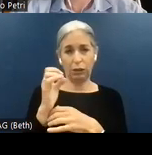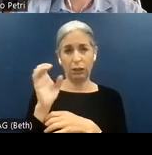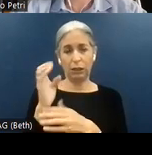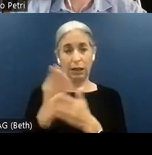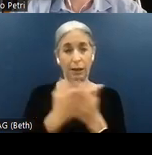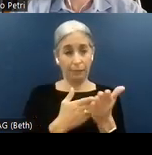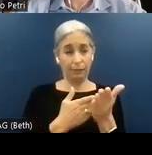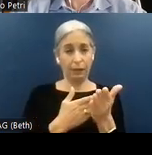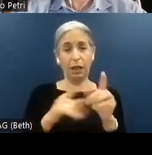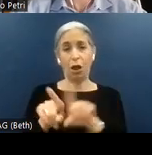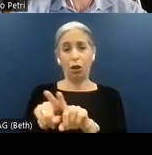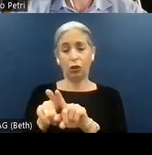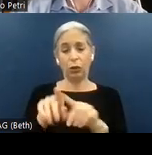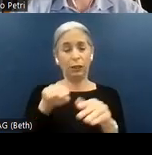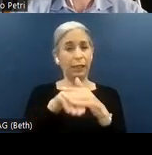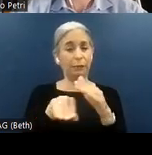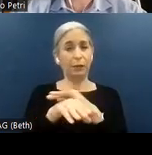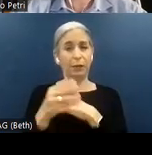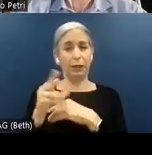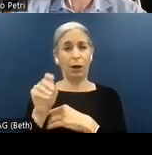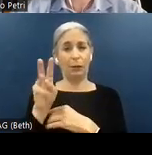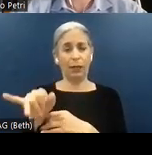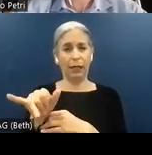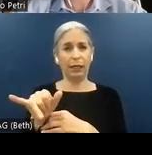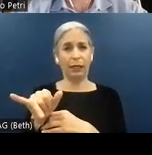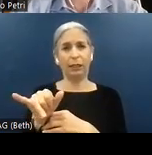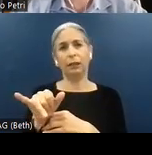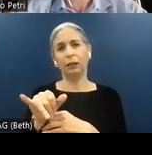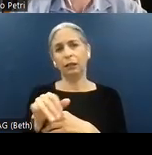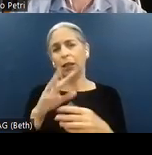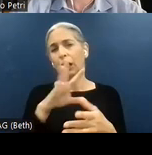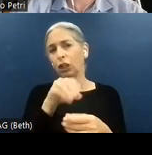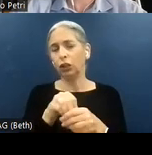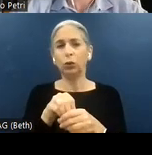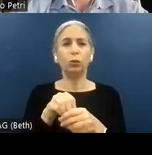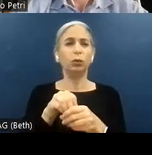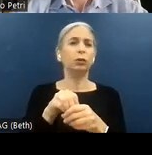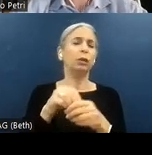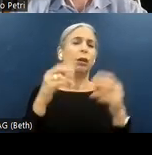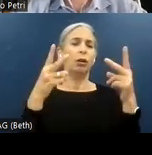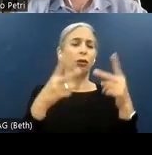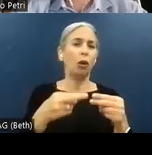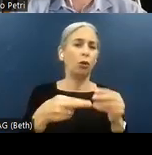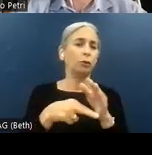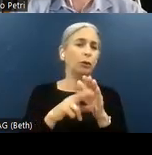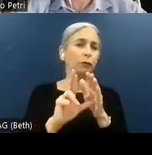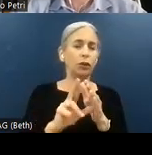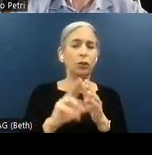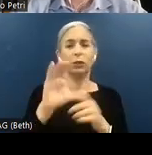properties. This includes a coding specter, where code can be reviewed, CSS properties,